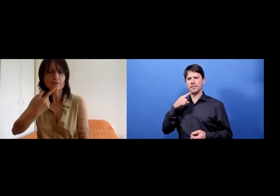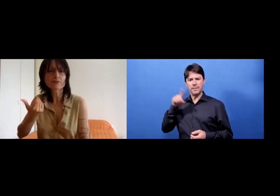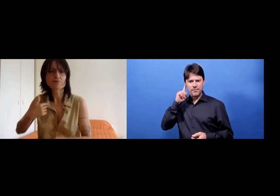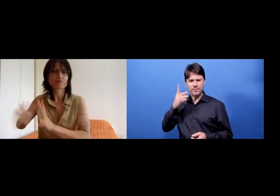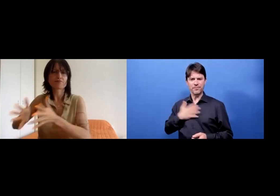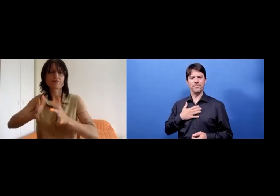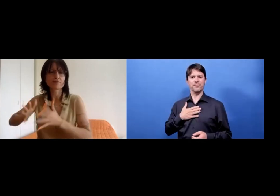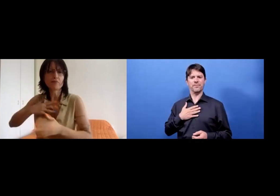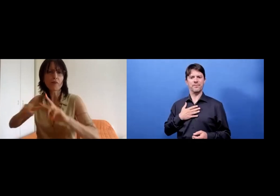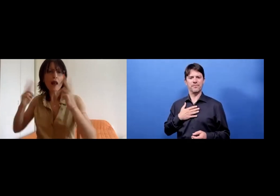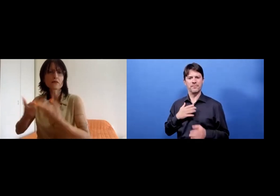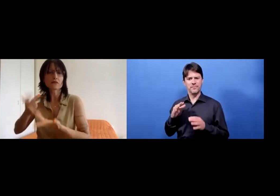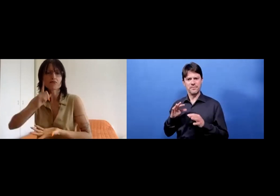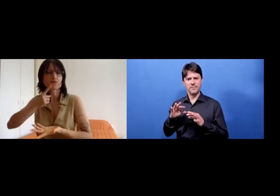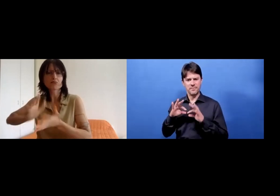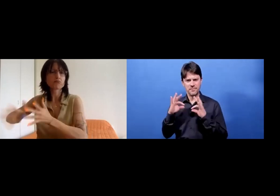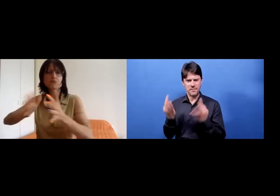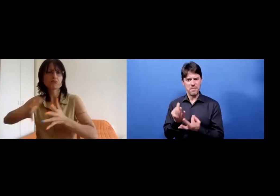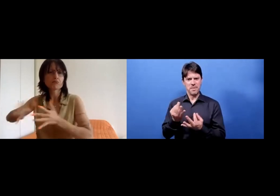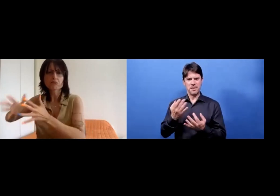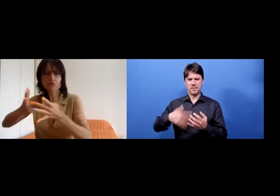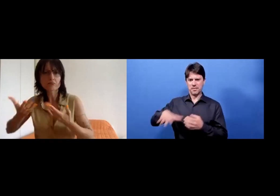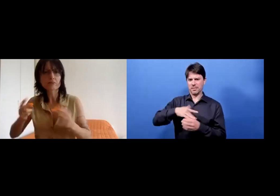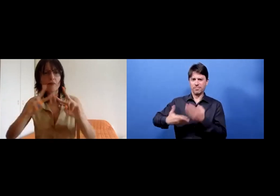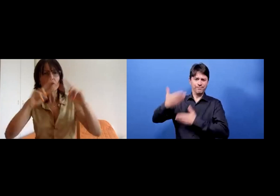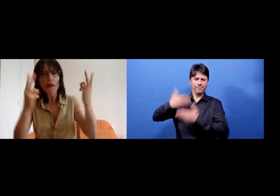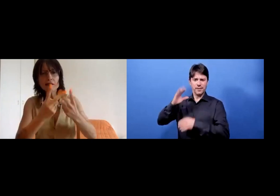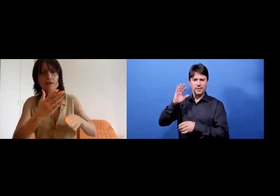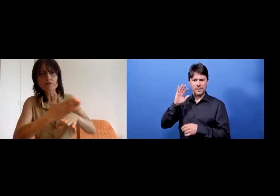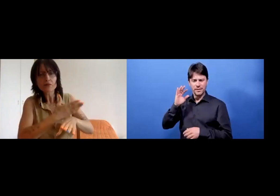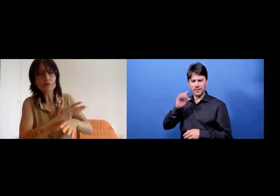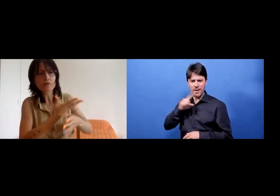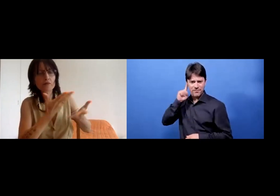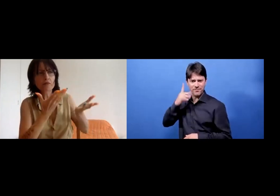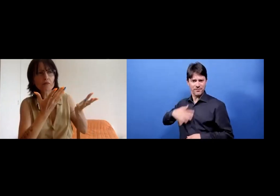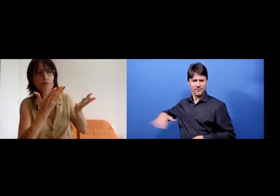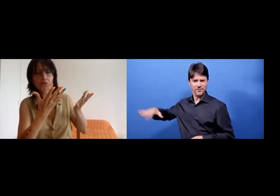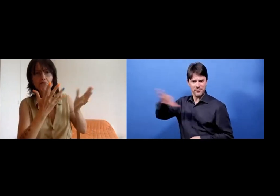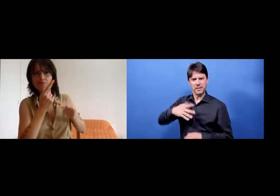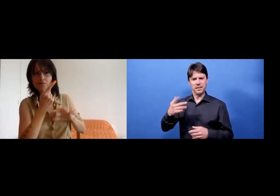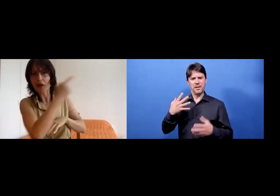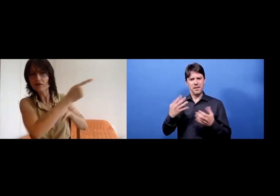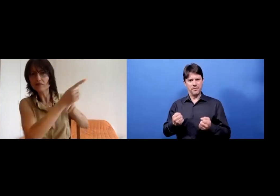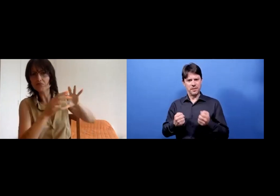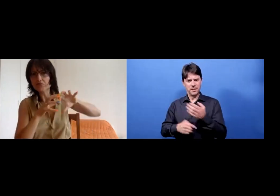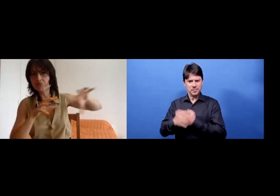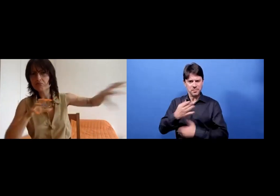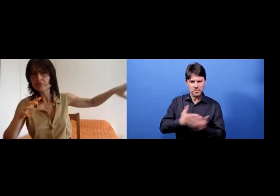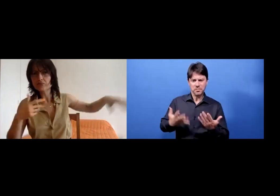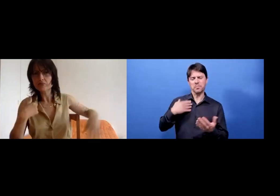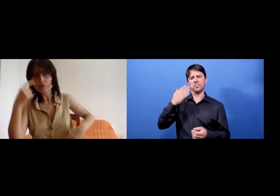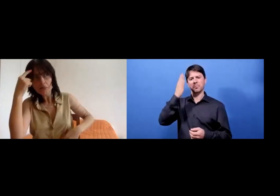I grew up in a Deaf world since I was a little child, but the world of disability was very far away.